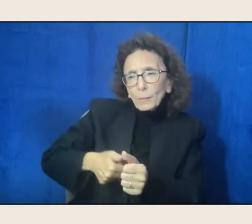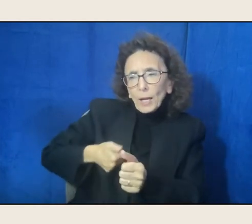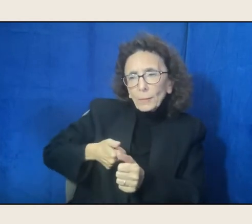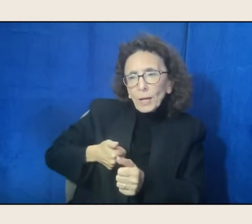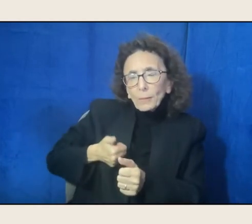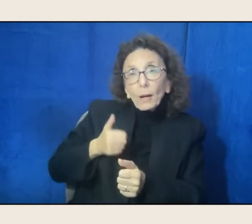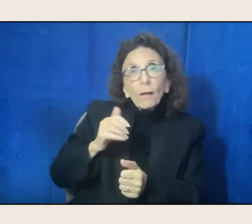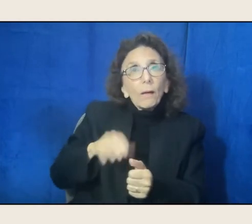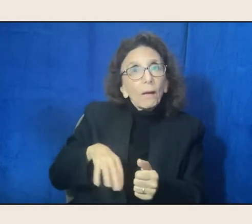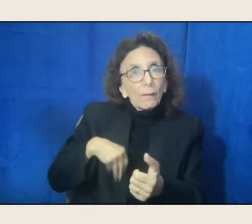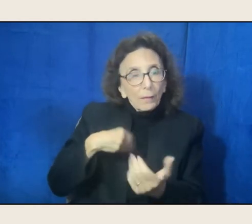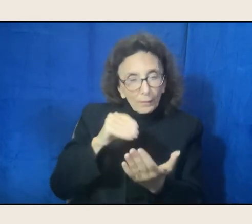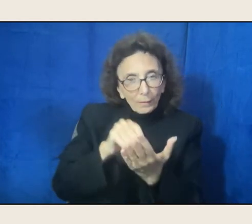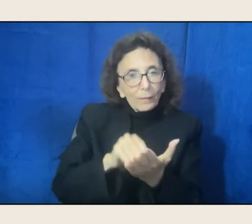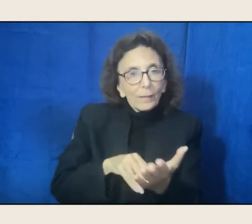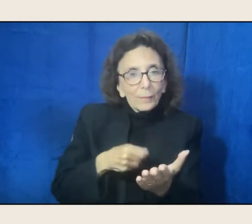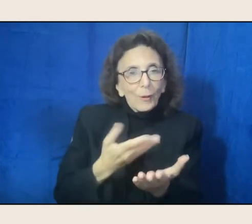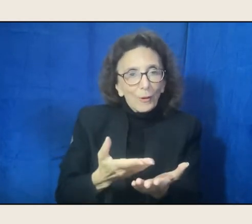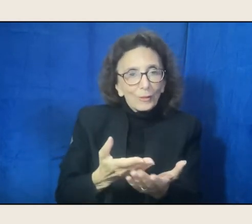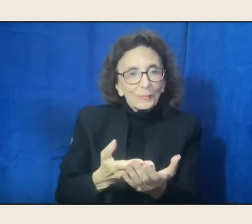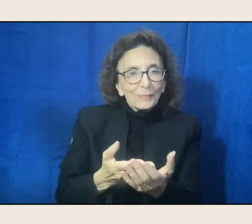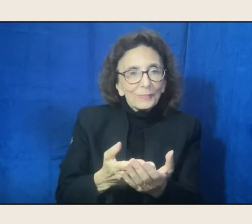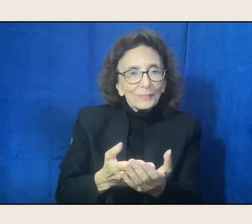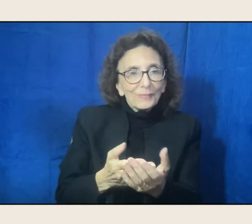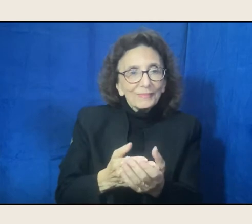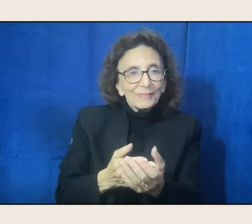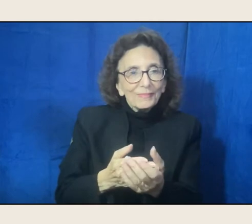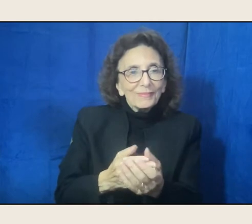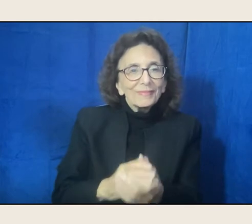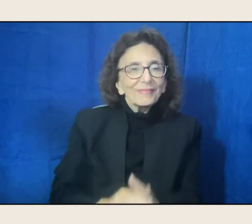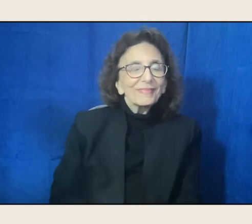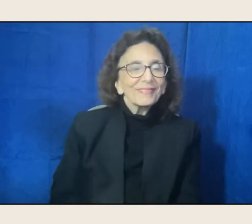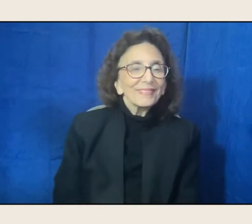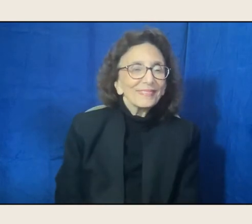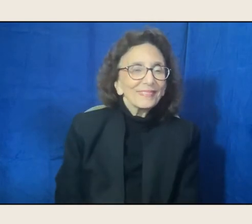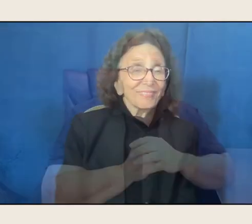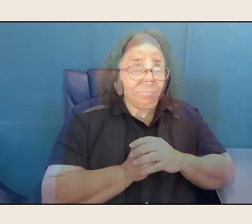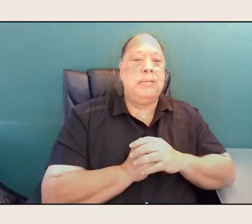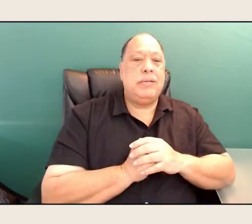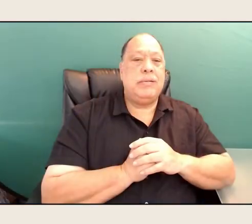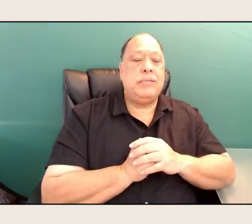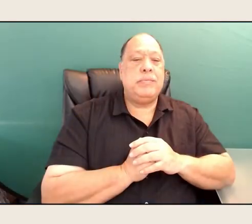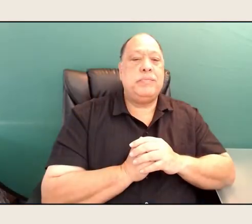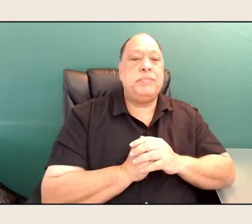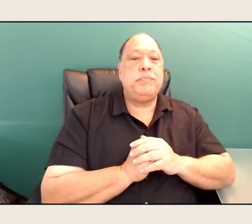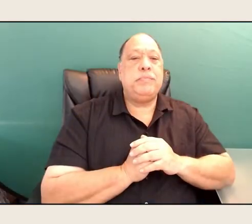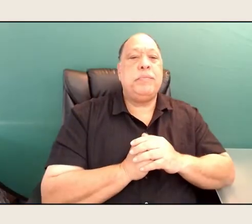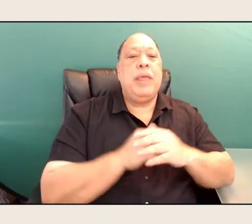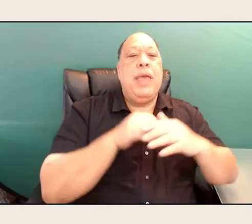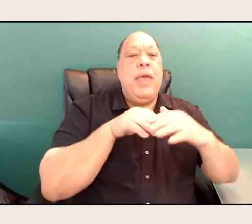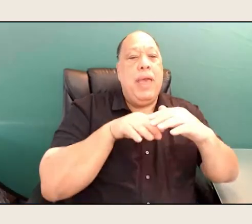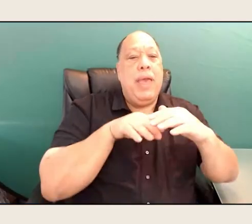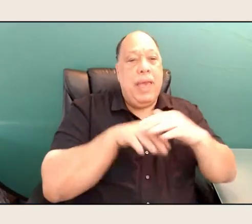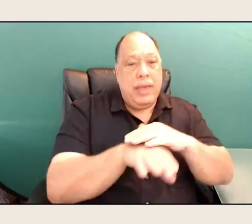Accessing that perception. That's right, that's right. - Right. And it was important that--